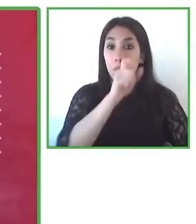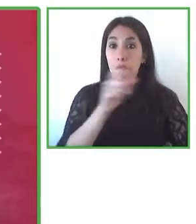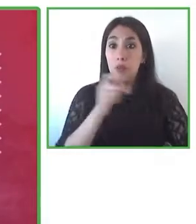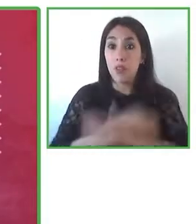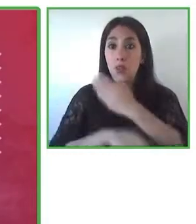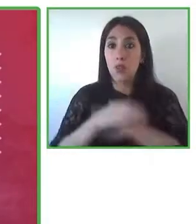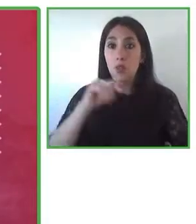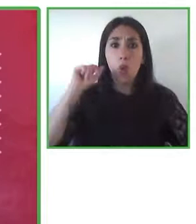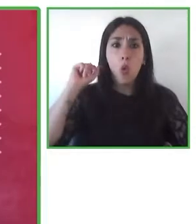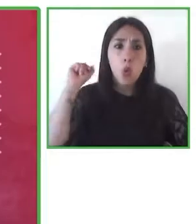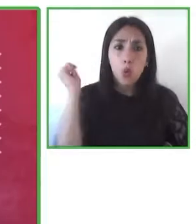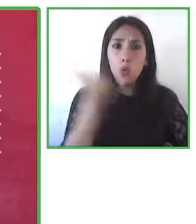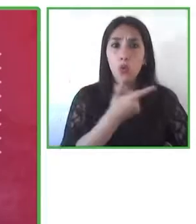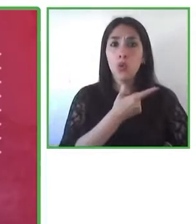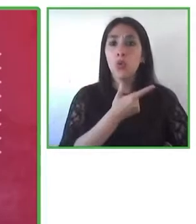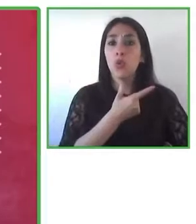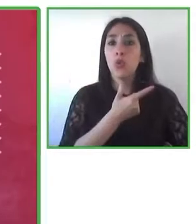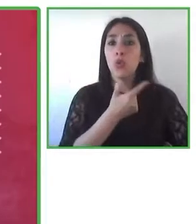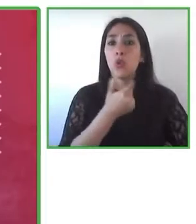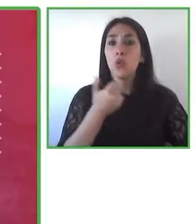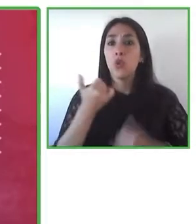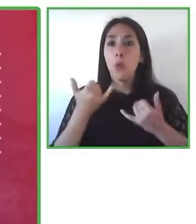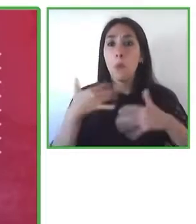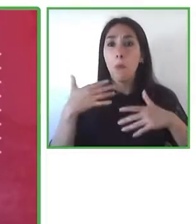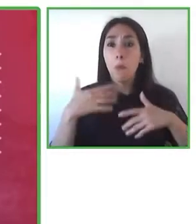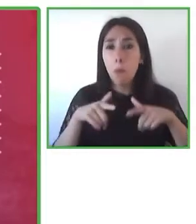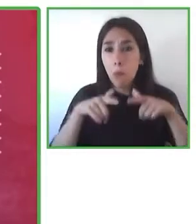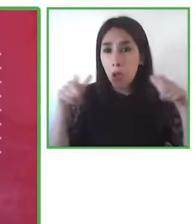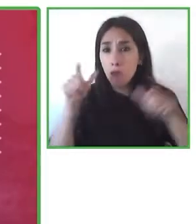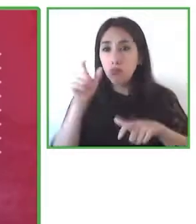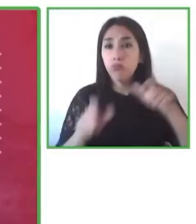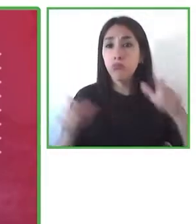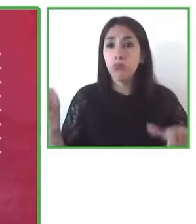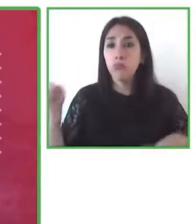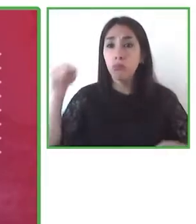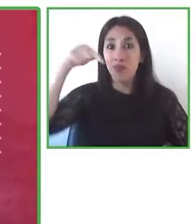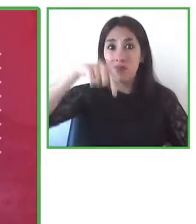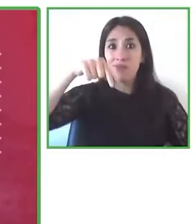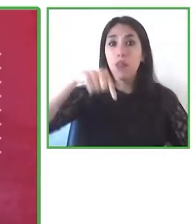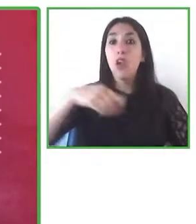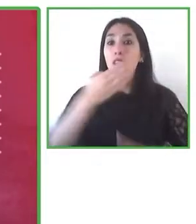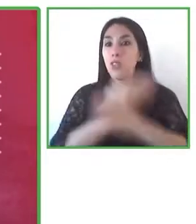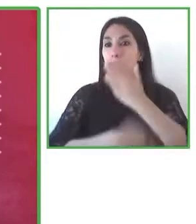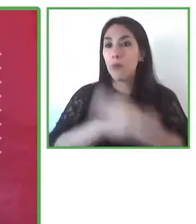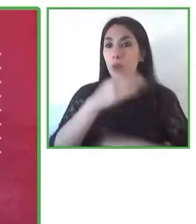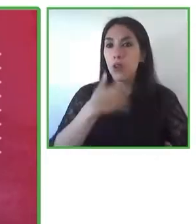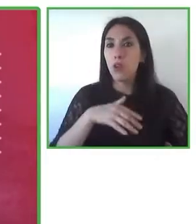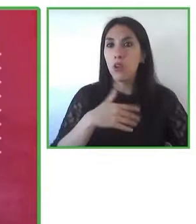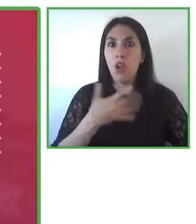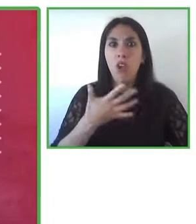and reach that huge mass of people that have disabilities and continue to be disconnected and